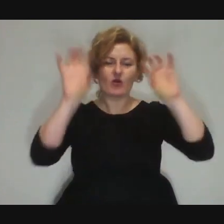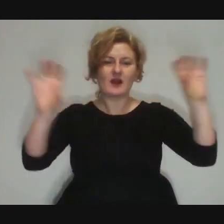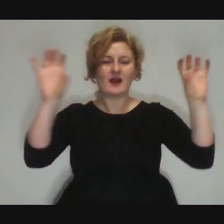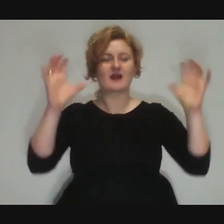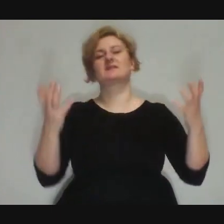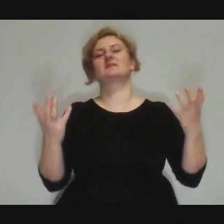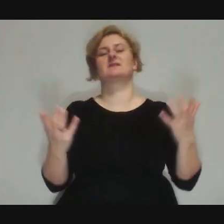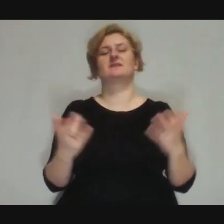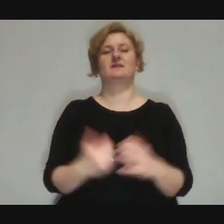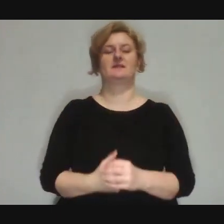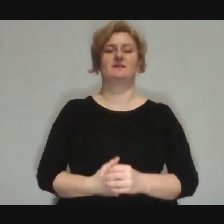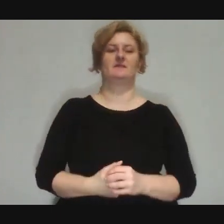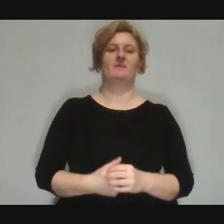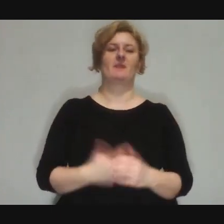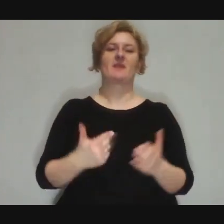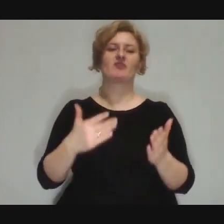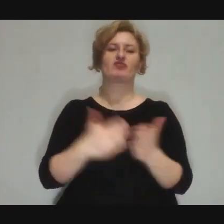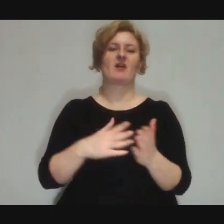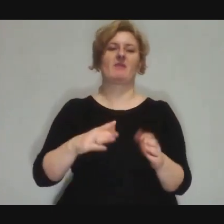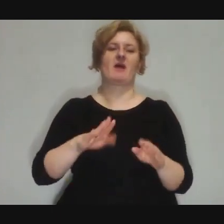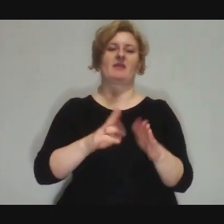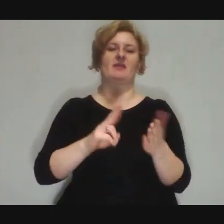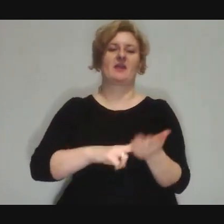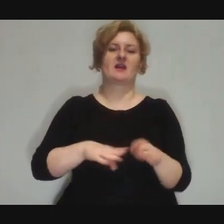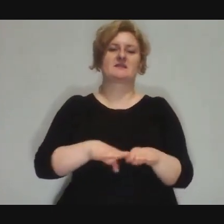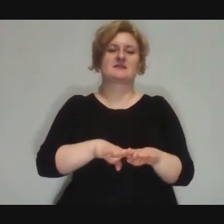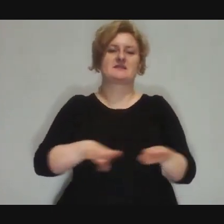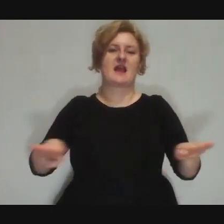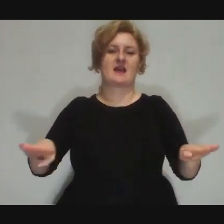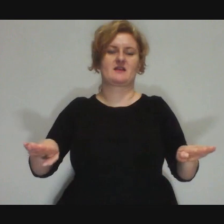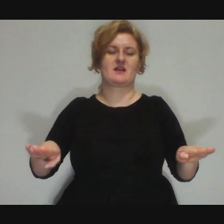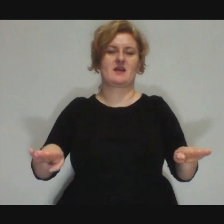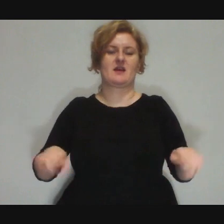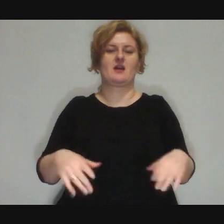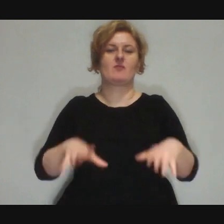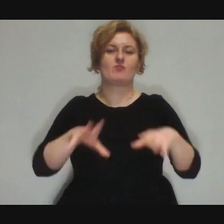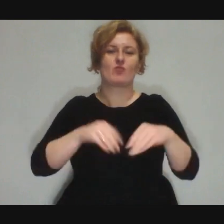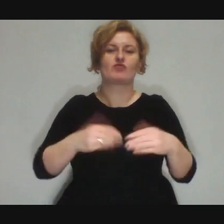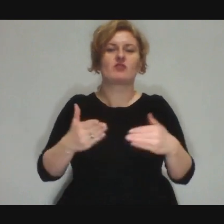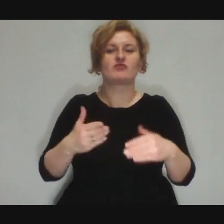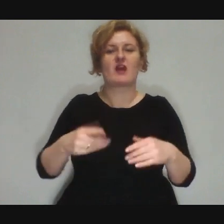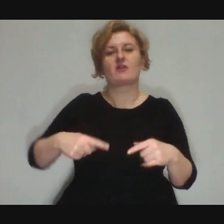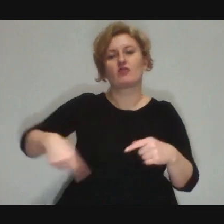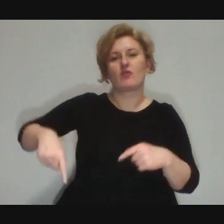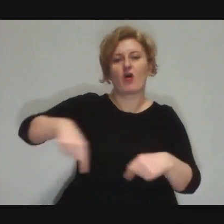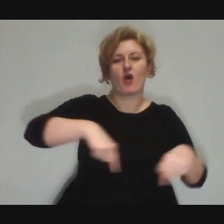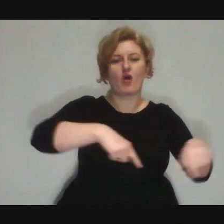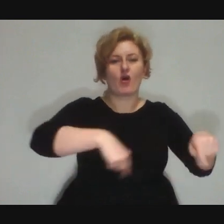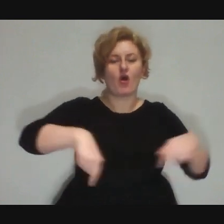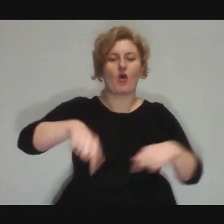you don't have to be on the stage, in the high light, but you can also do something around the show and